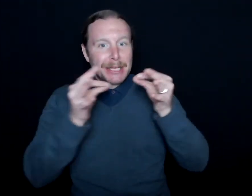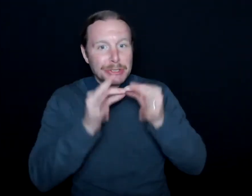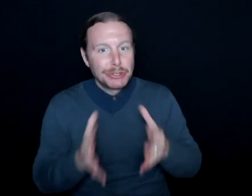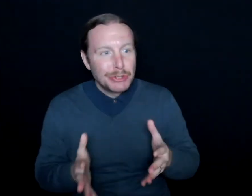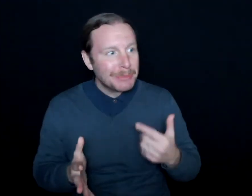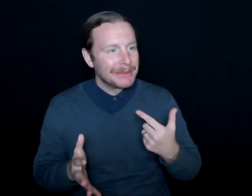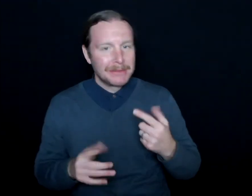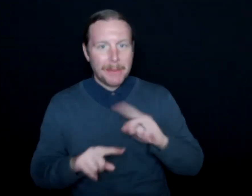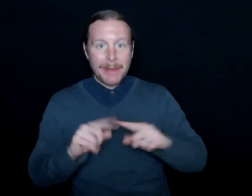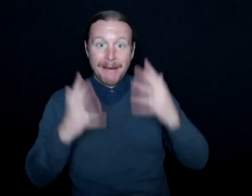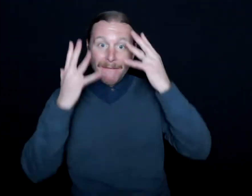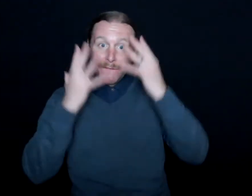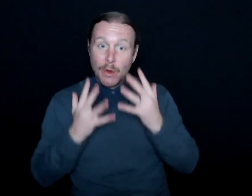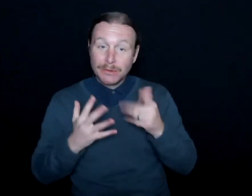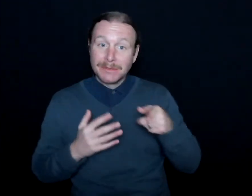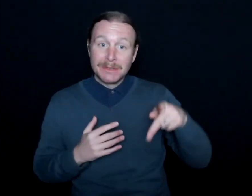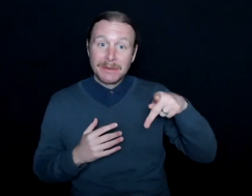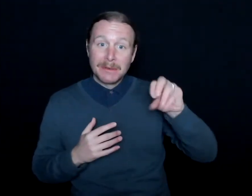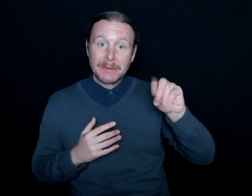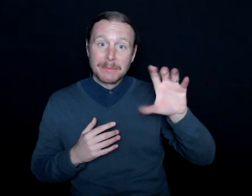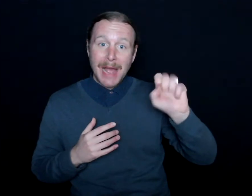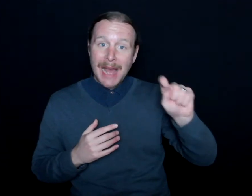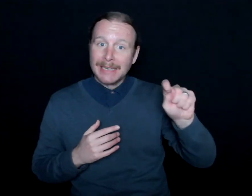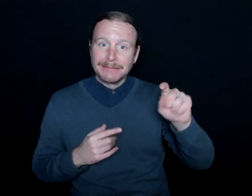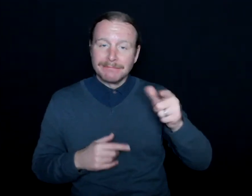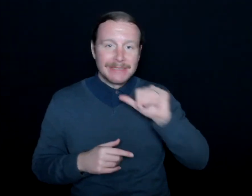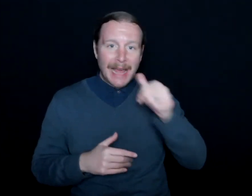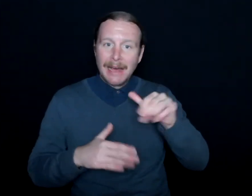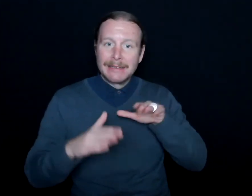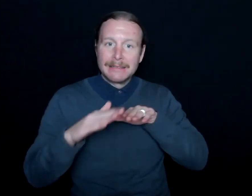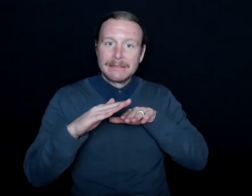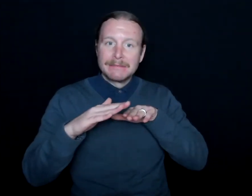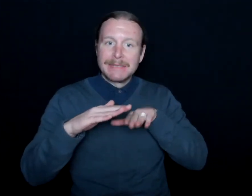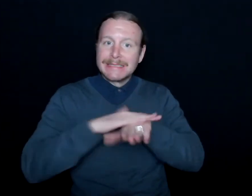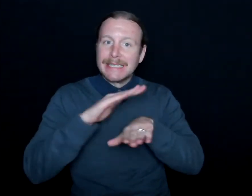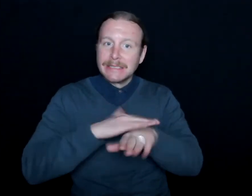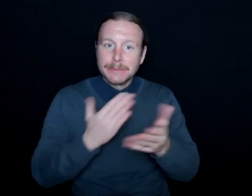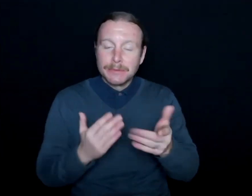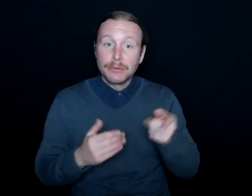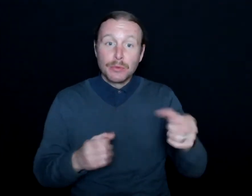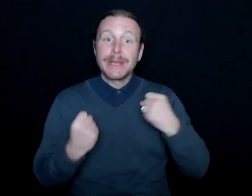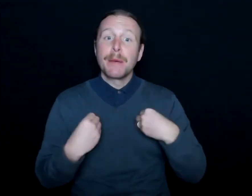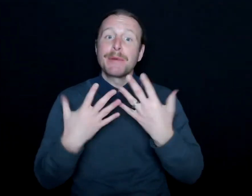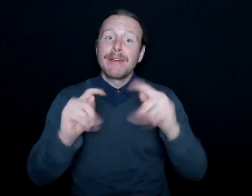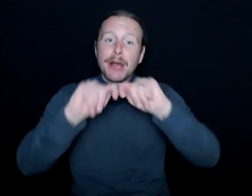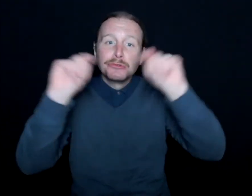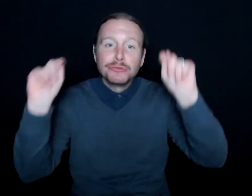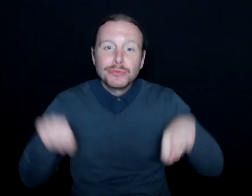And unfortunately, podcasts are inaccessible often. You can provide transcripts, but again, it's